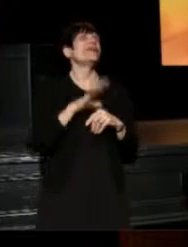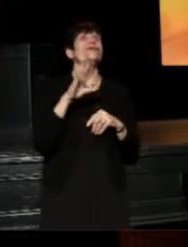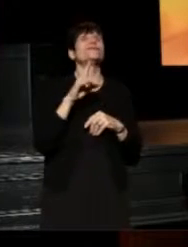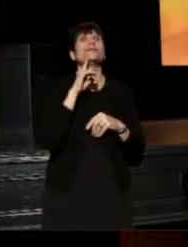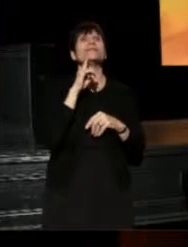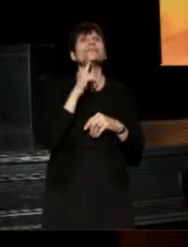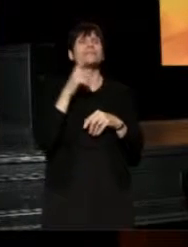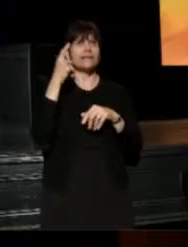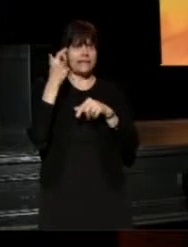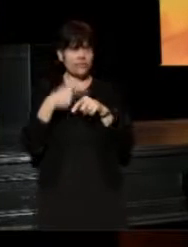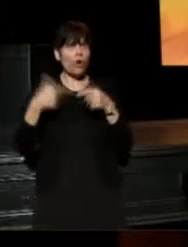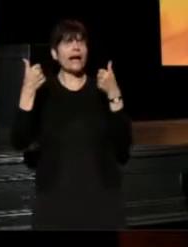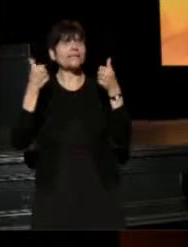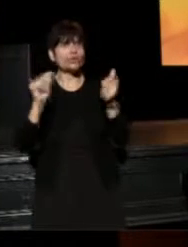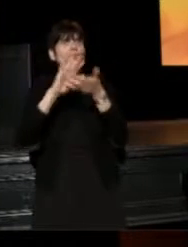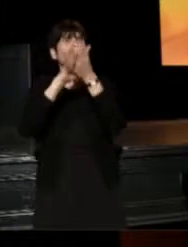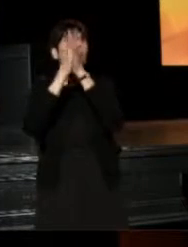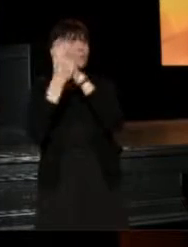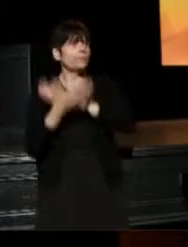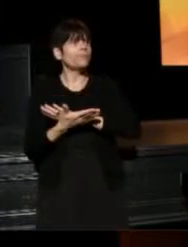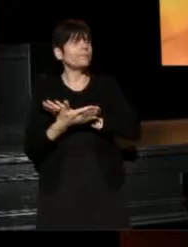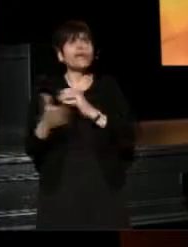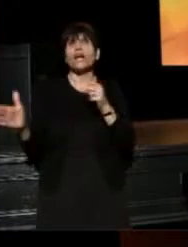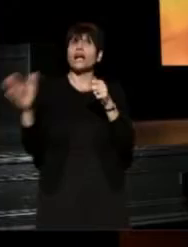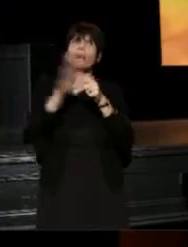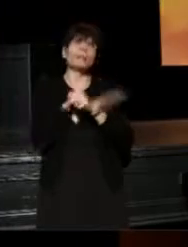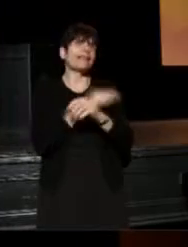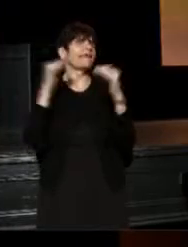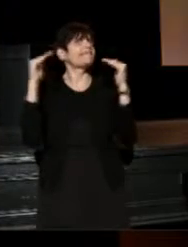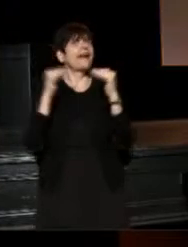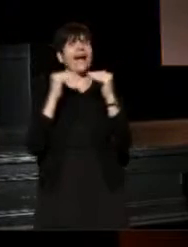He's tried to be completely fair